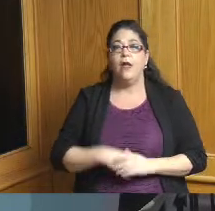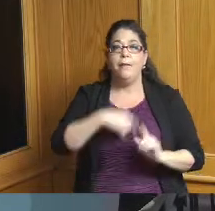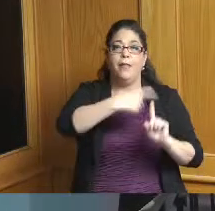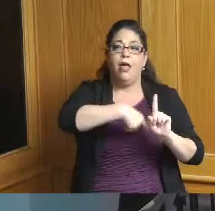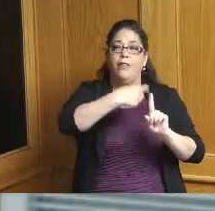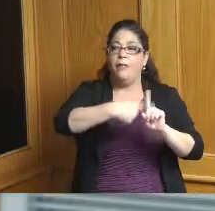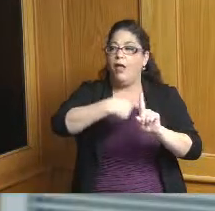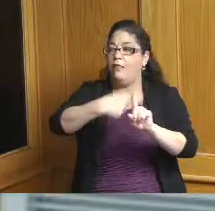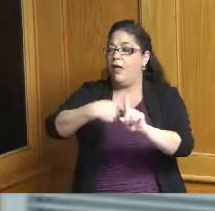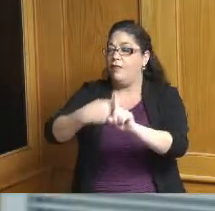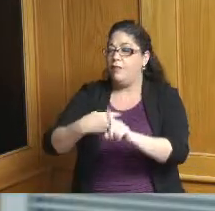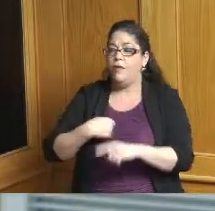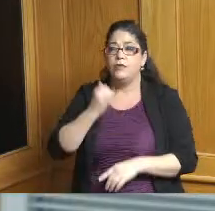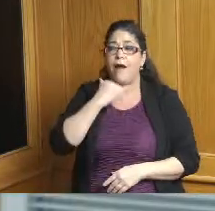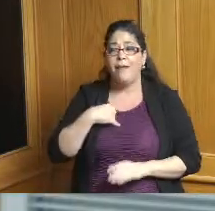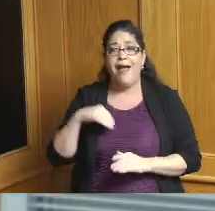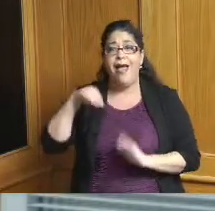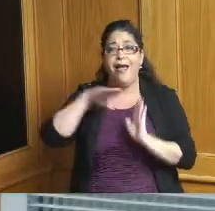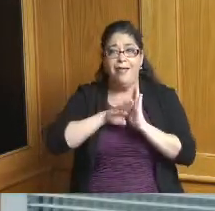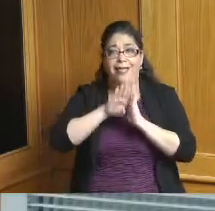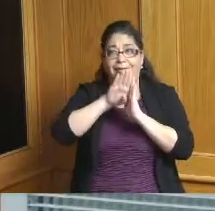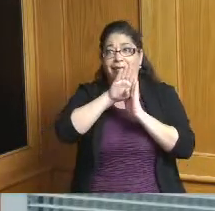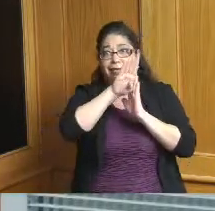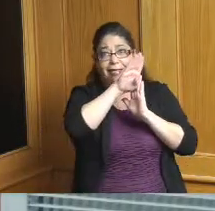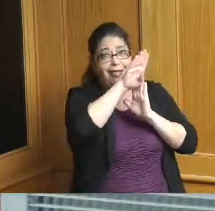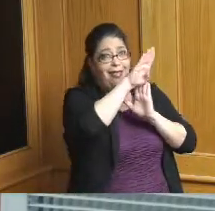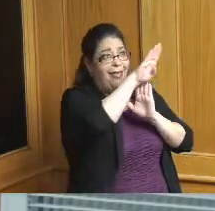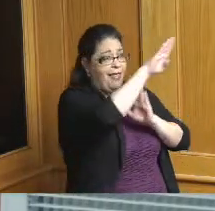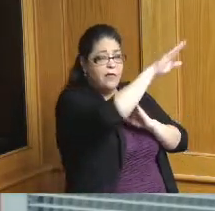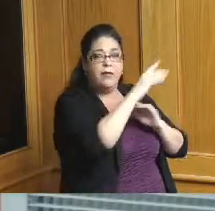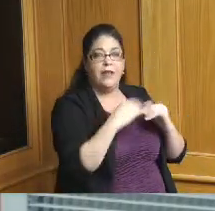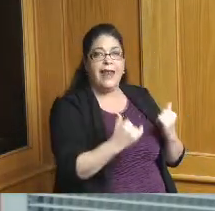talking about the wrong direction so it is happy to be able to share a little bit of bright news